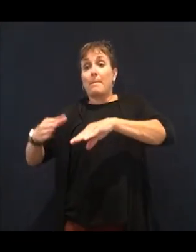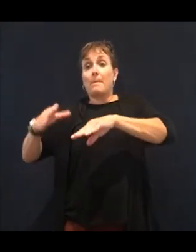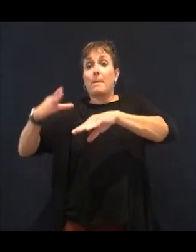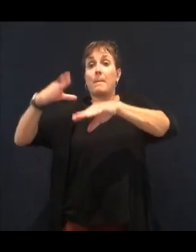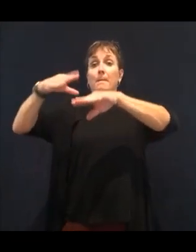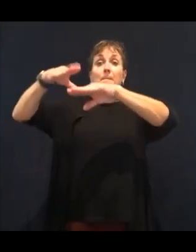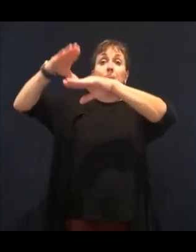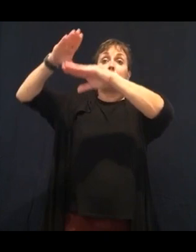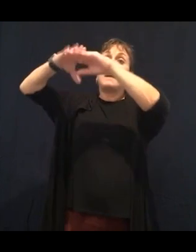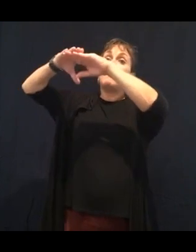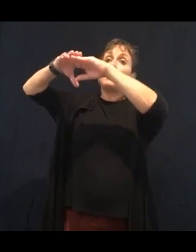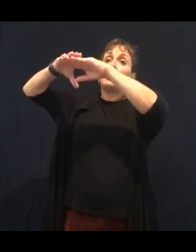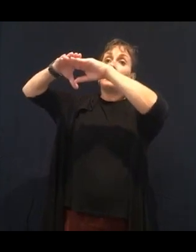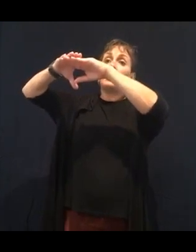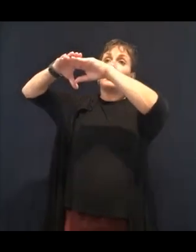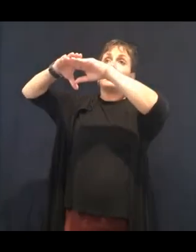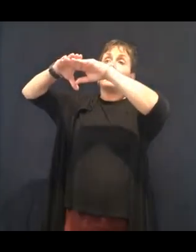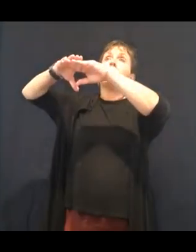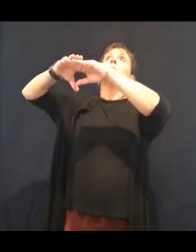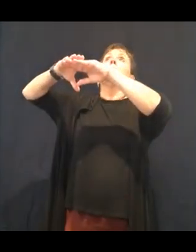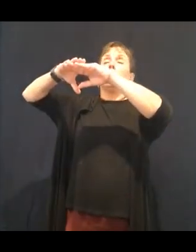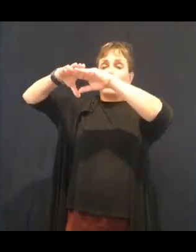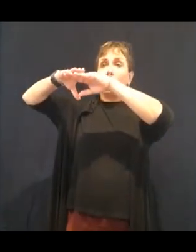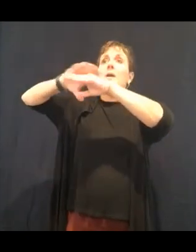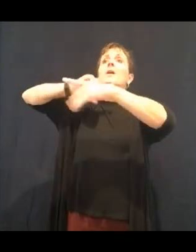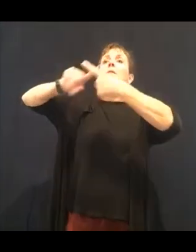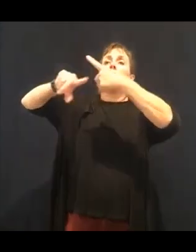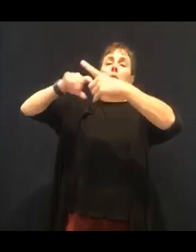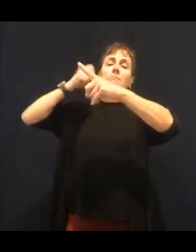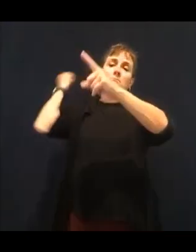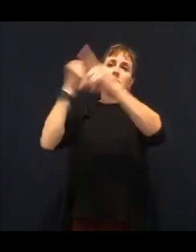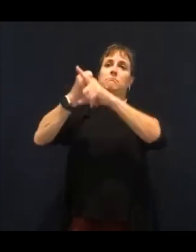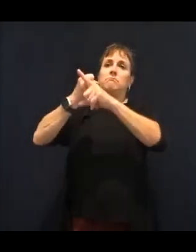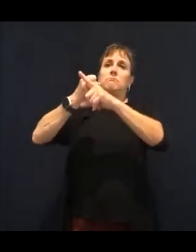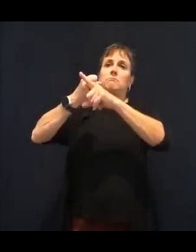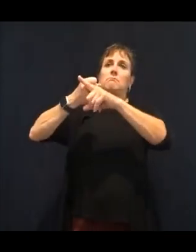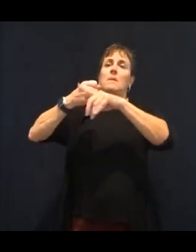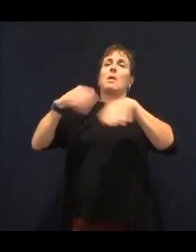more sugar so we can feel right again. And then we're doing it again each